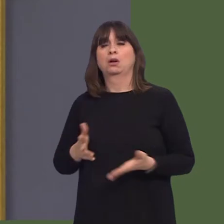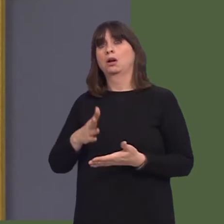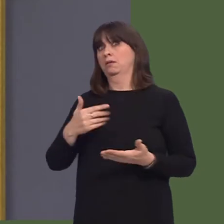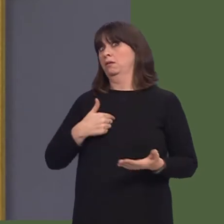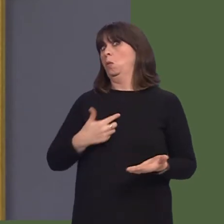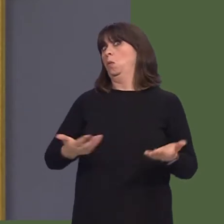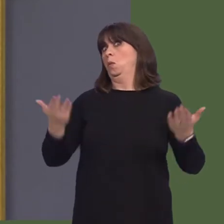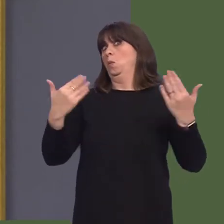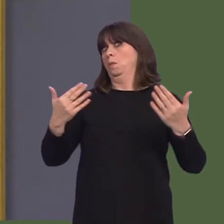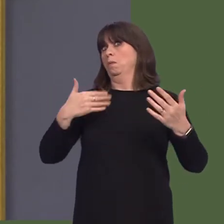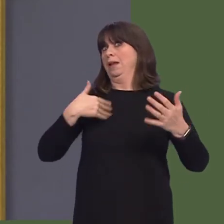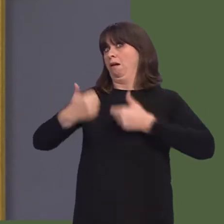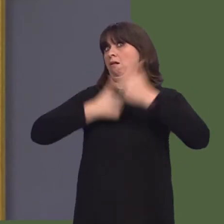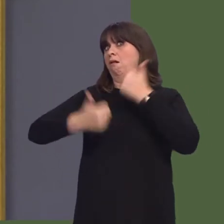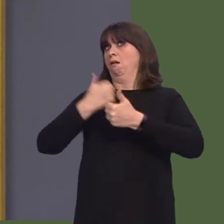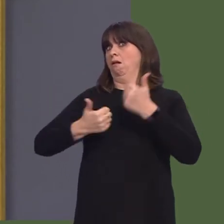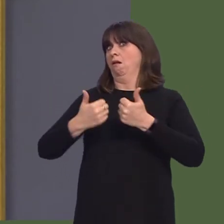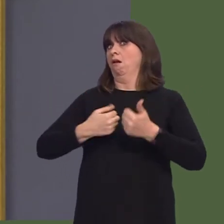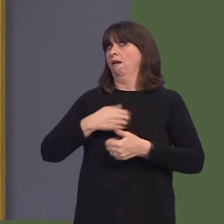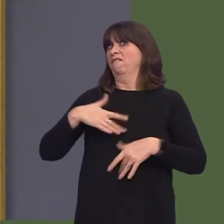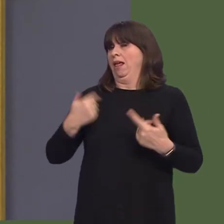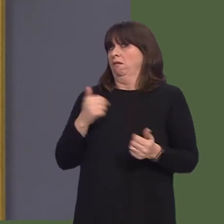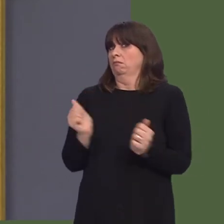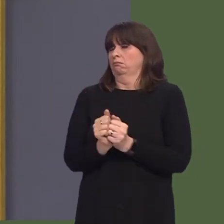So, it means working with further education colleges, in terms of apprenticeships, and